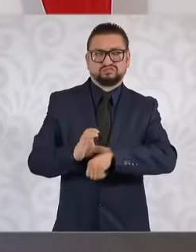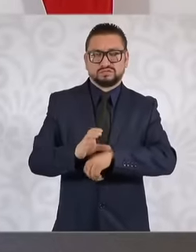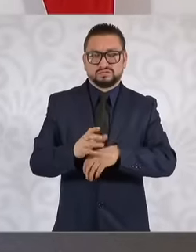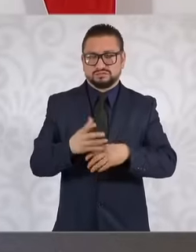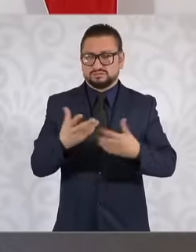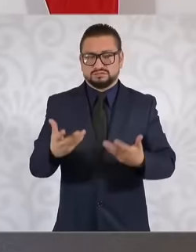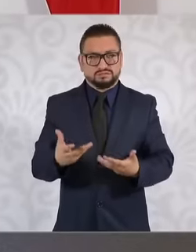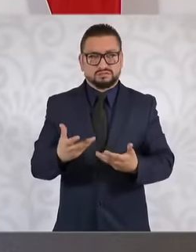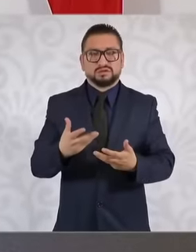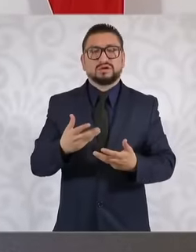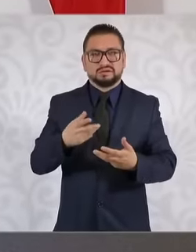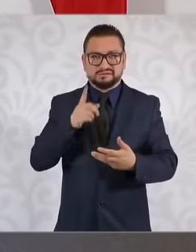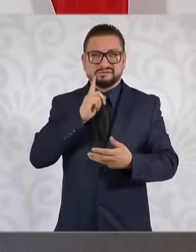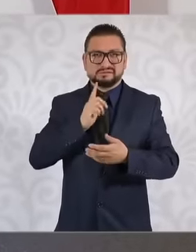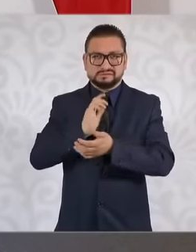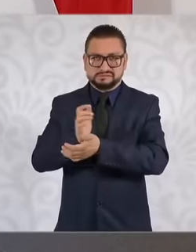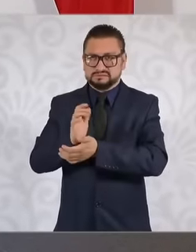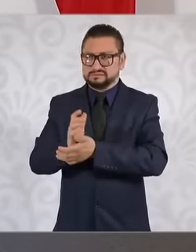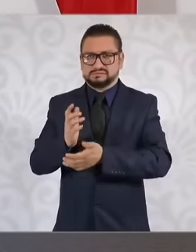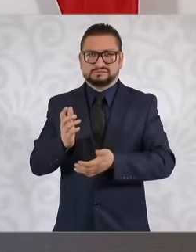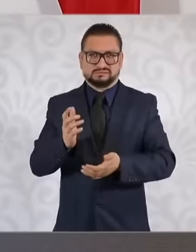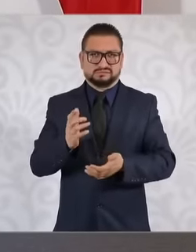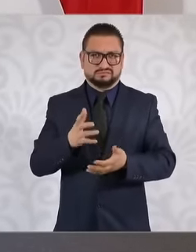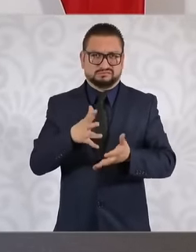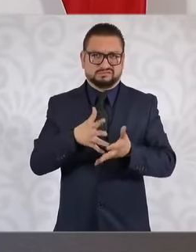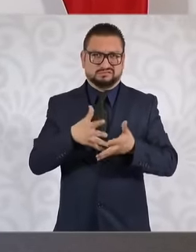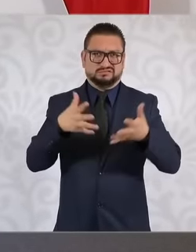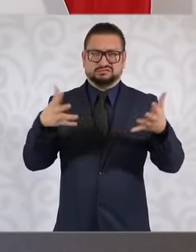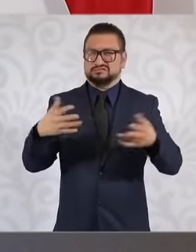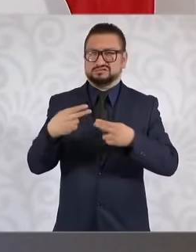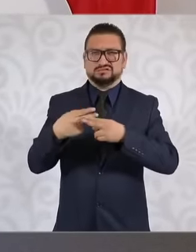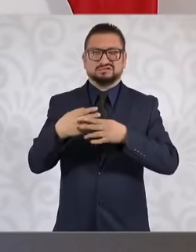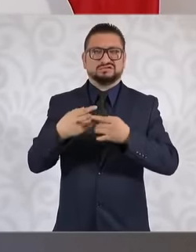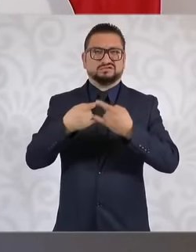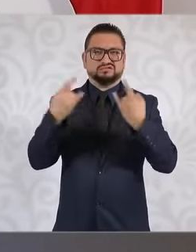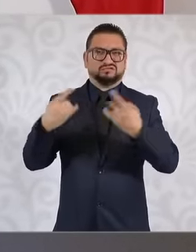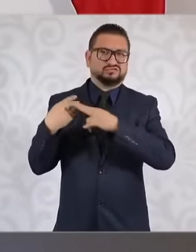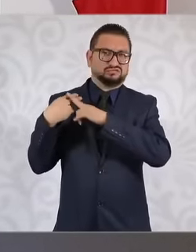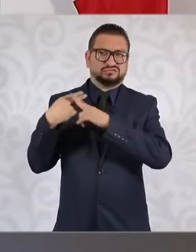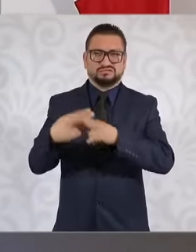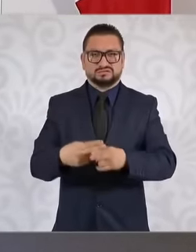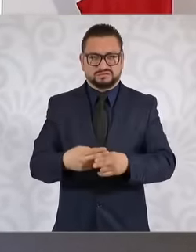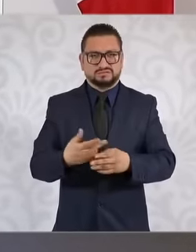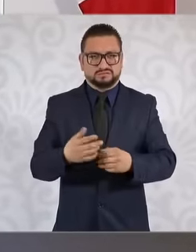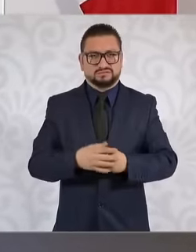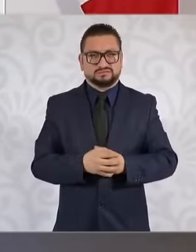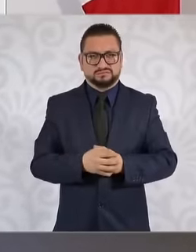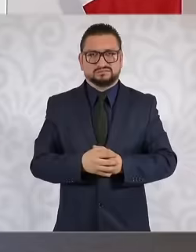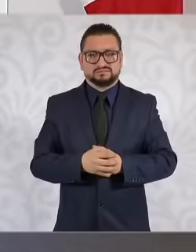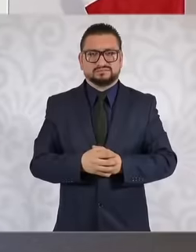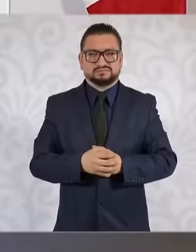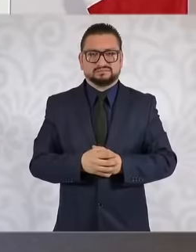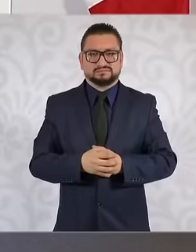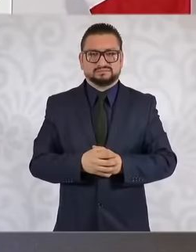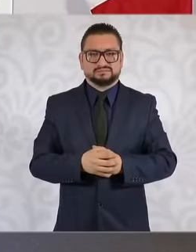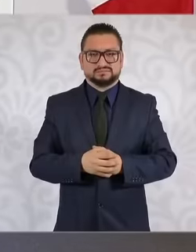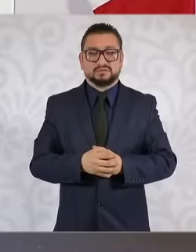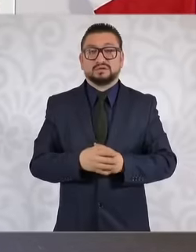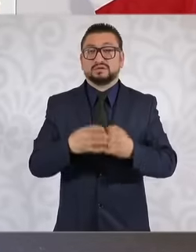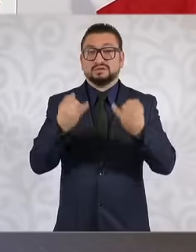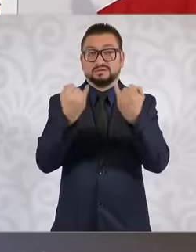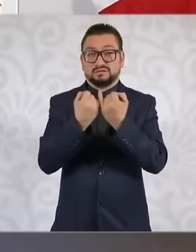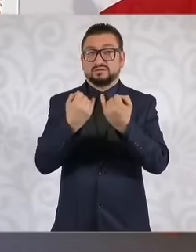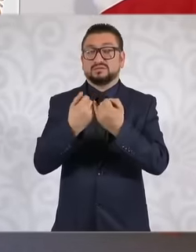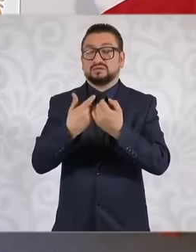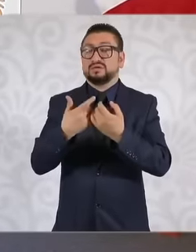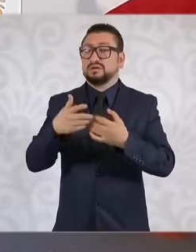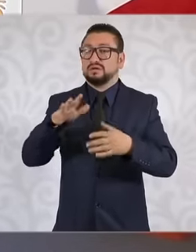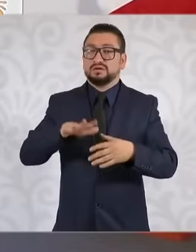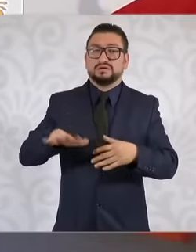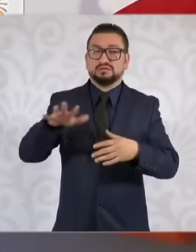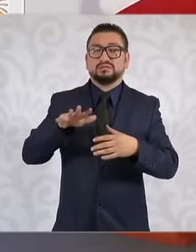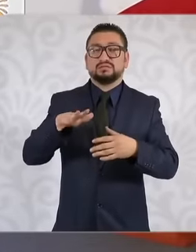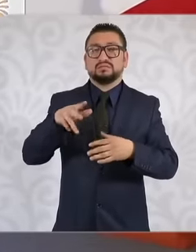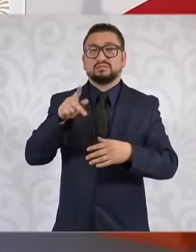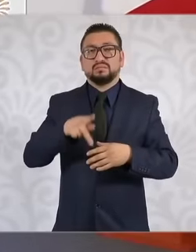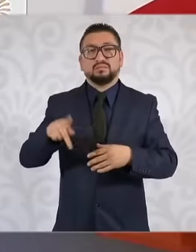very great historical discrimination towards the indigenous peoples when they are our